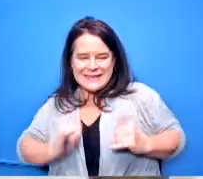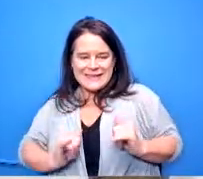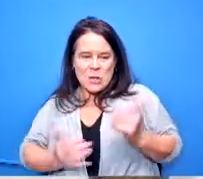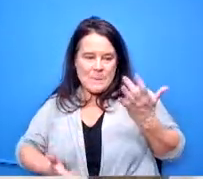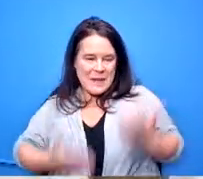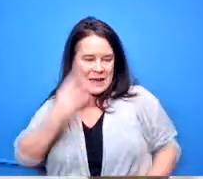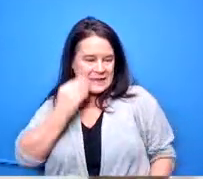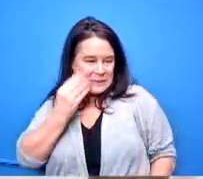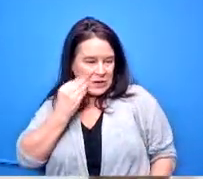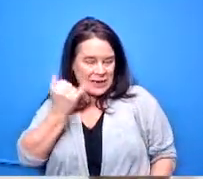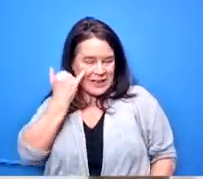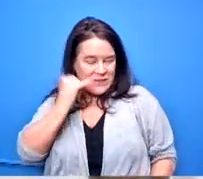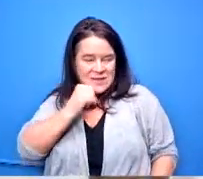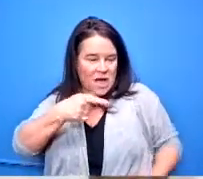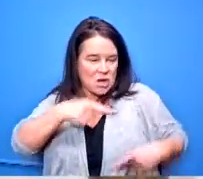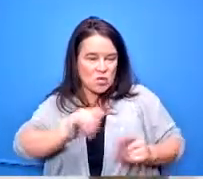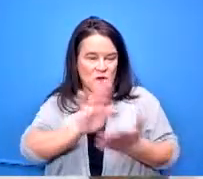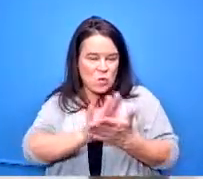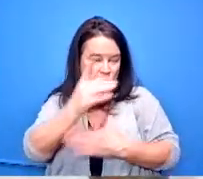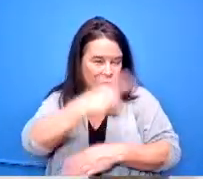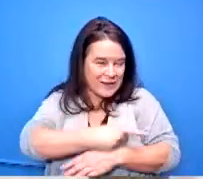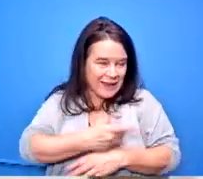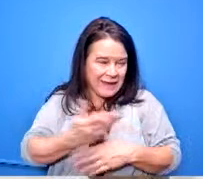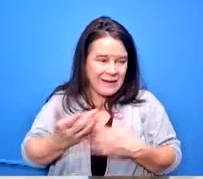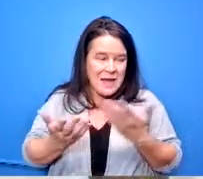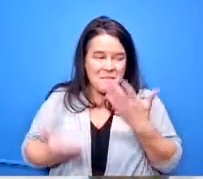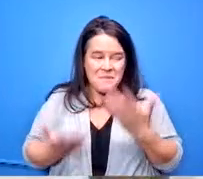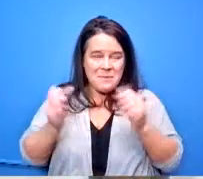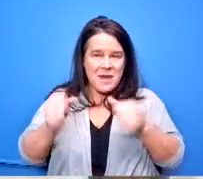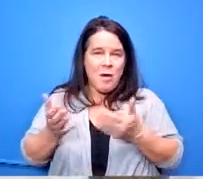during the school day is there a way that we could probably offer it after school i know at